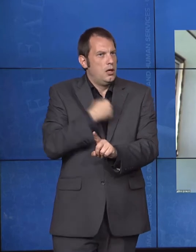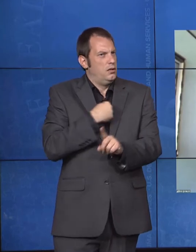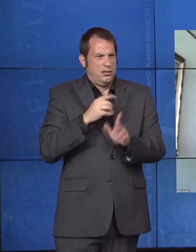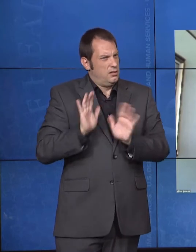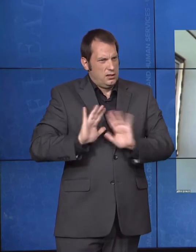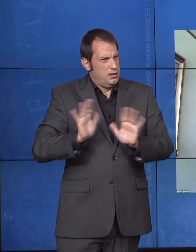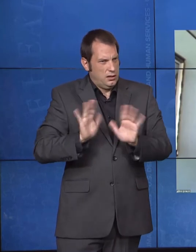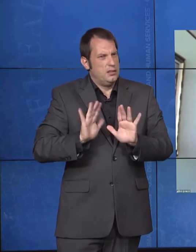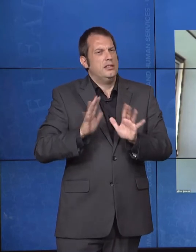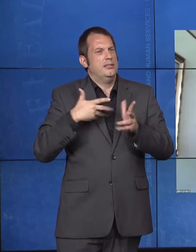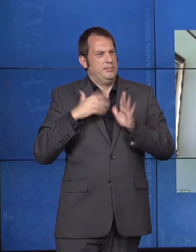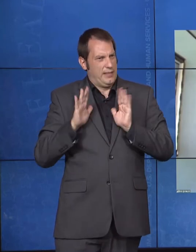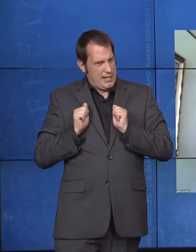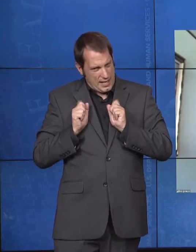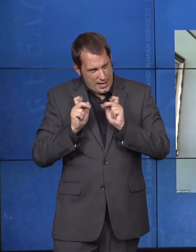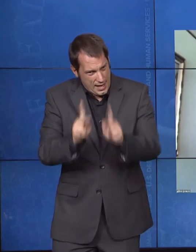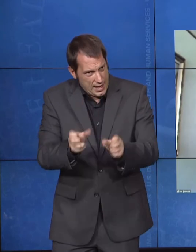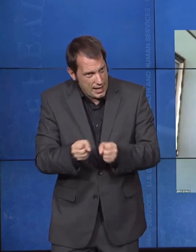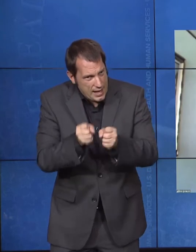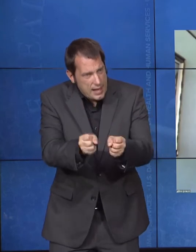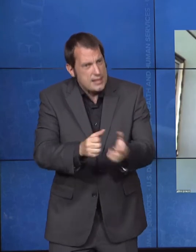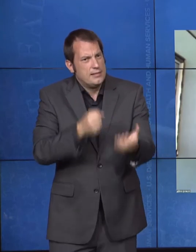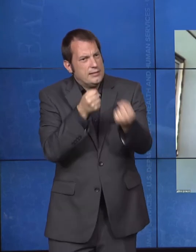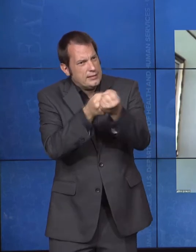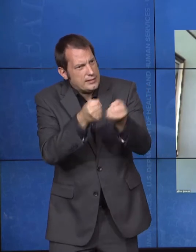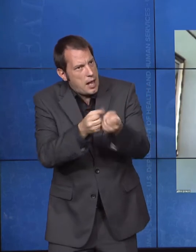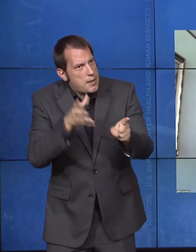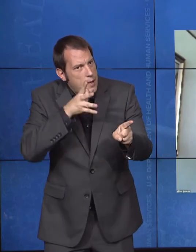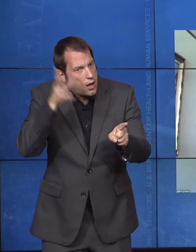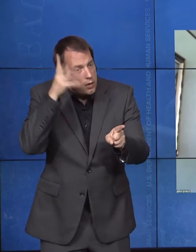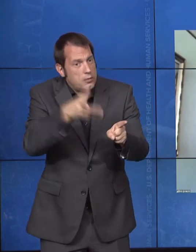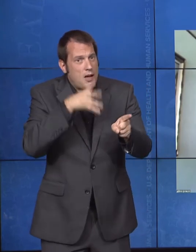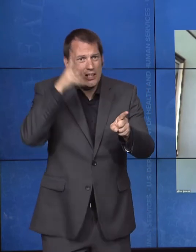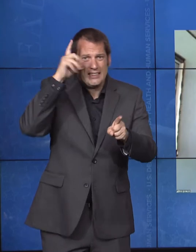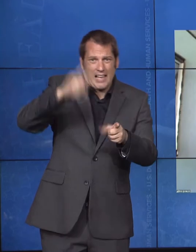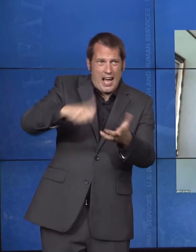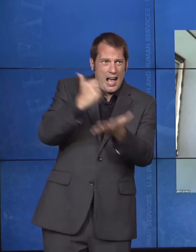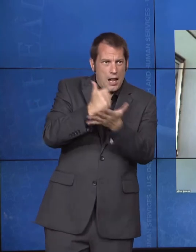the help that they need. So, every child, 125,000 children that are currently waiting